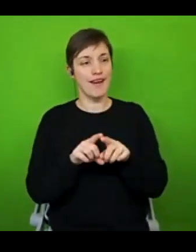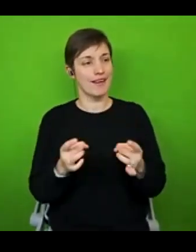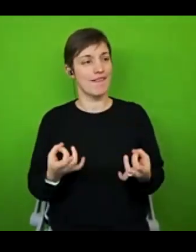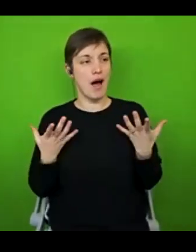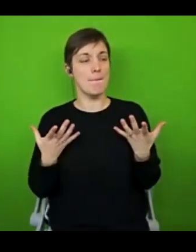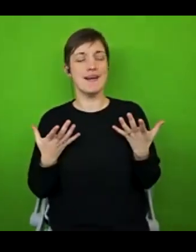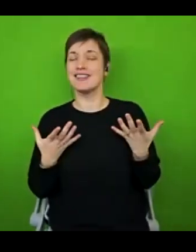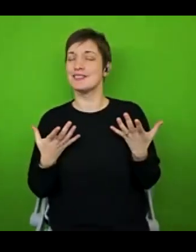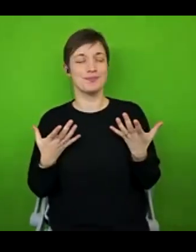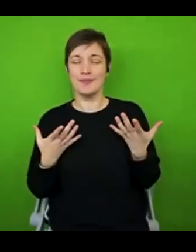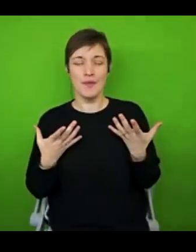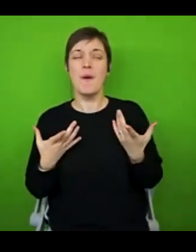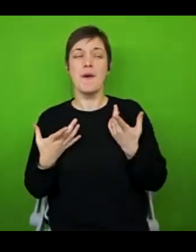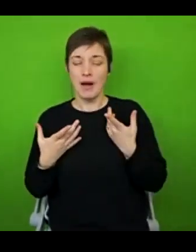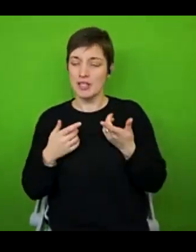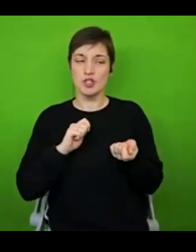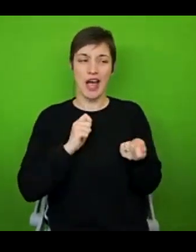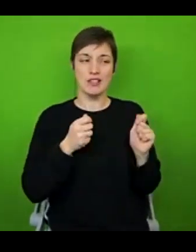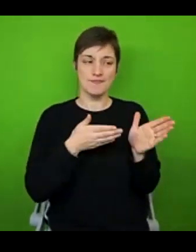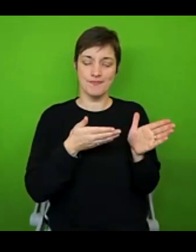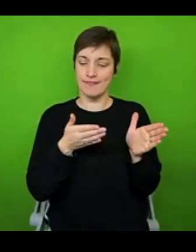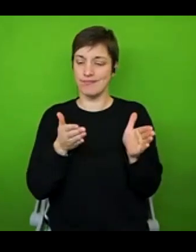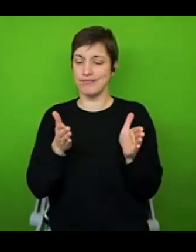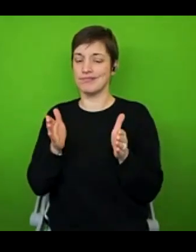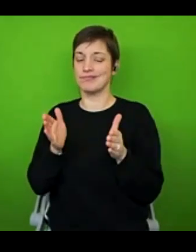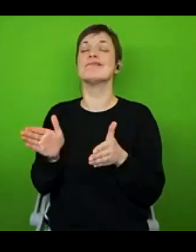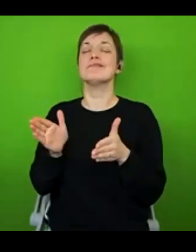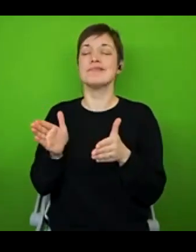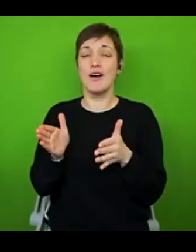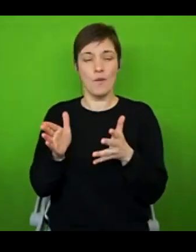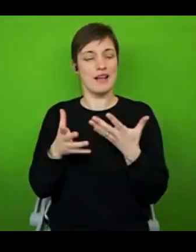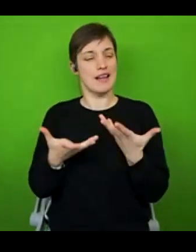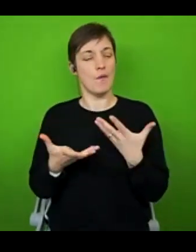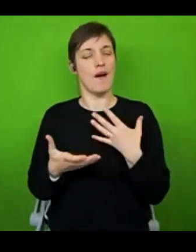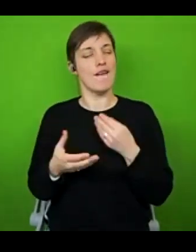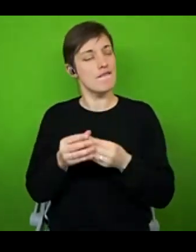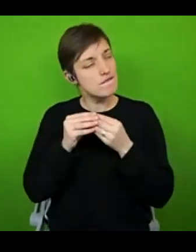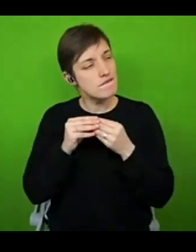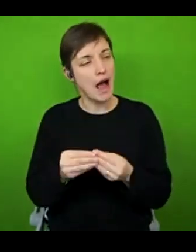has brought a lot of value to my life. And it's really showing me that I can't, well, that's the thing, you can't